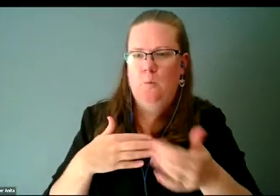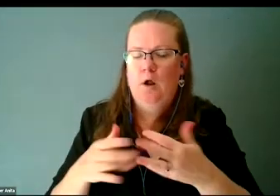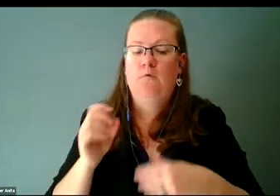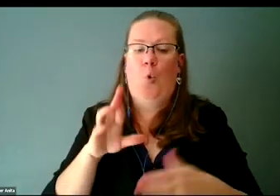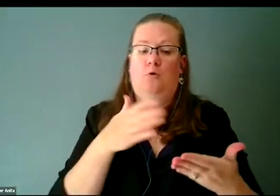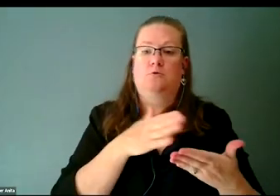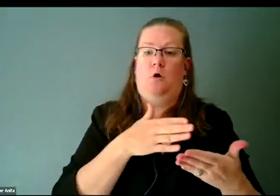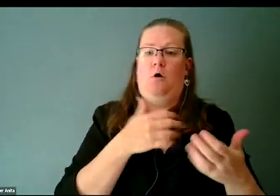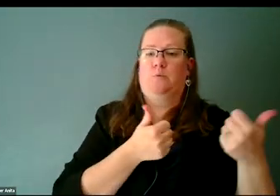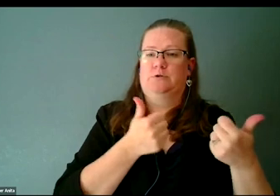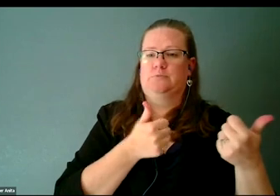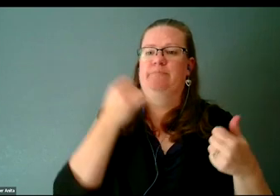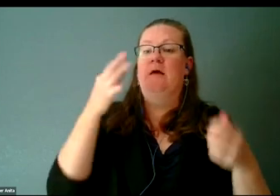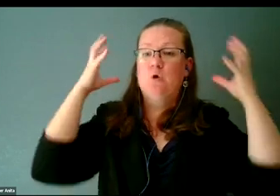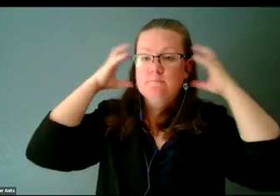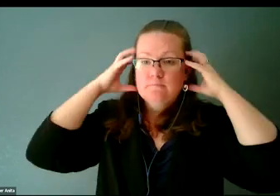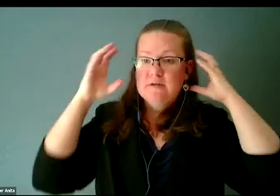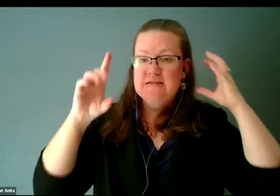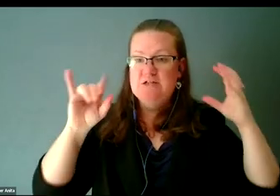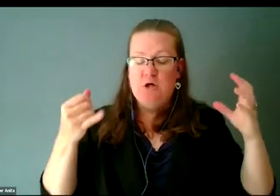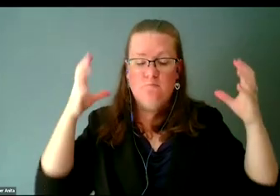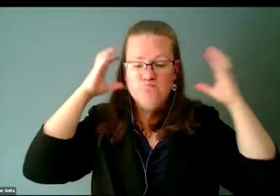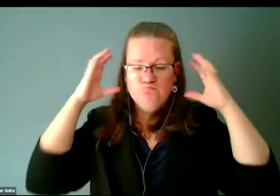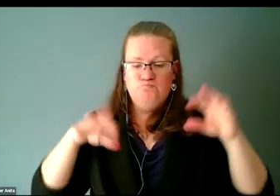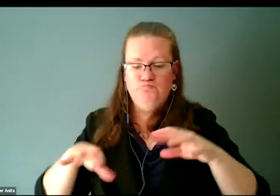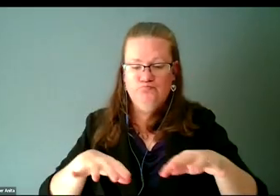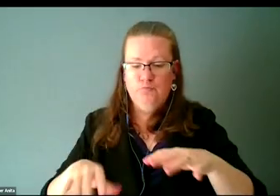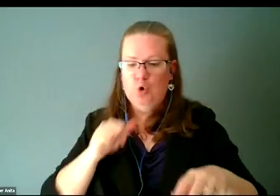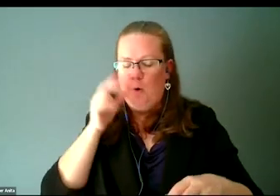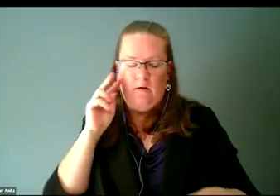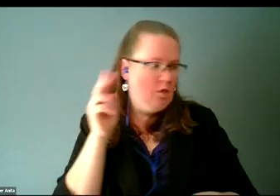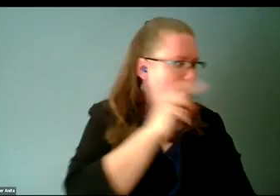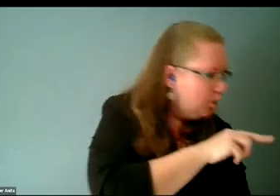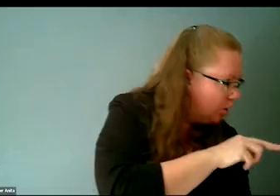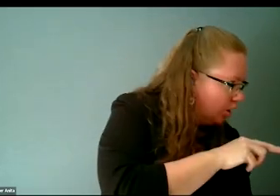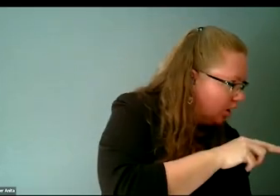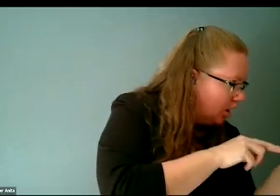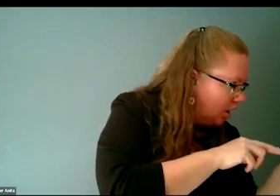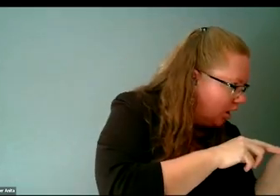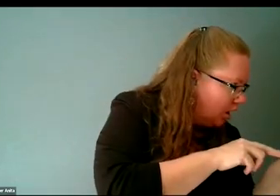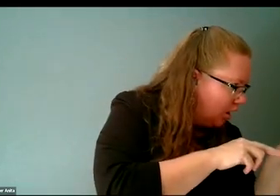and you don't have to look over at your device to scroll through songs.